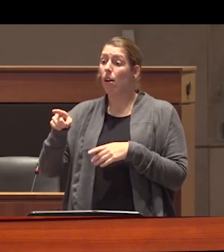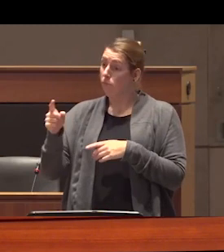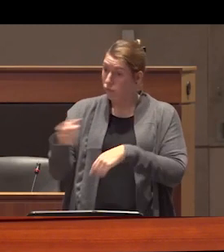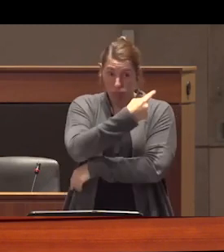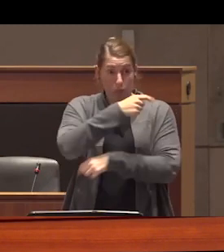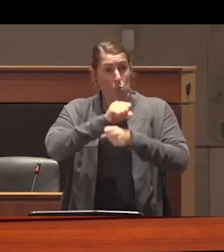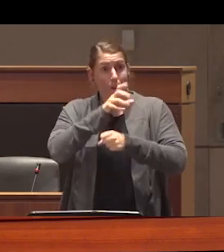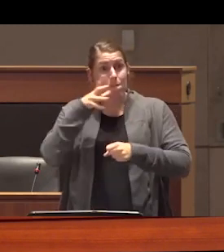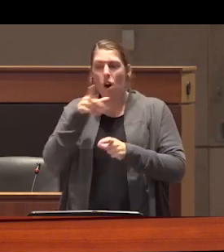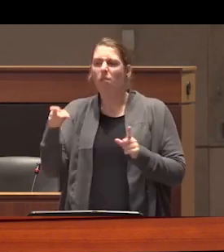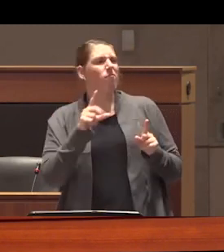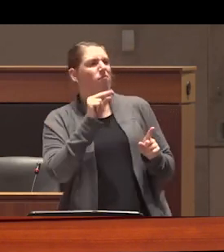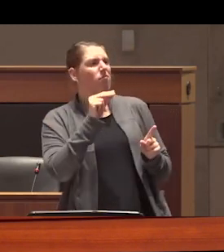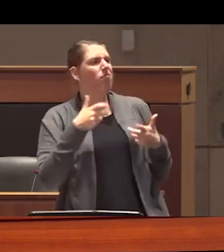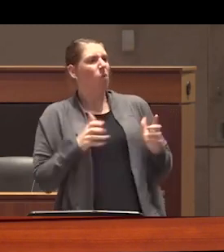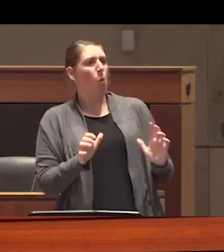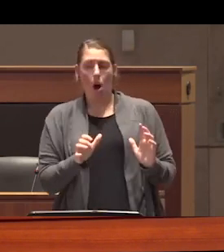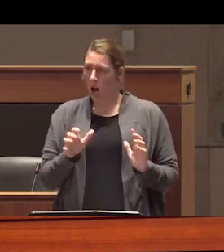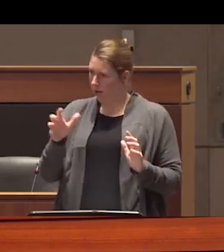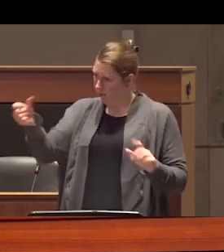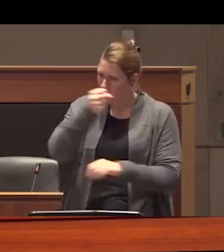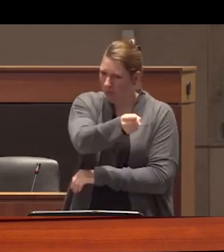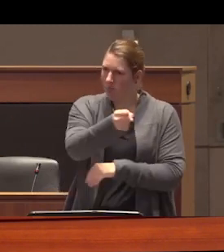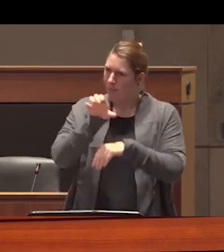Farmland that had been allotted to them through the reservation system if they were permitted to